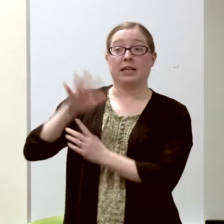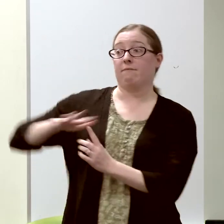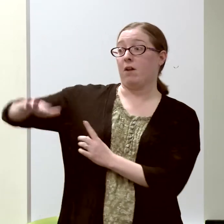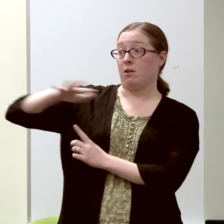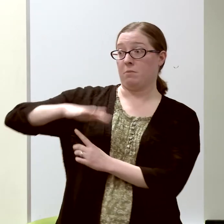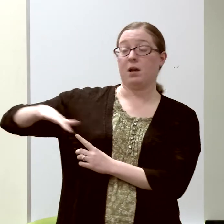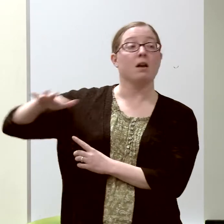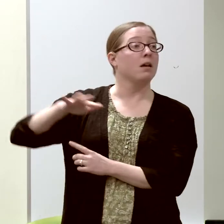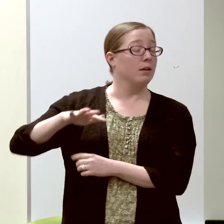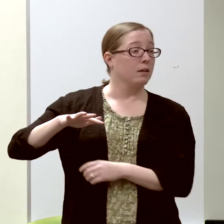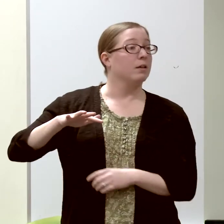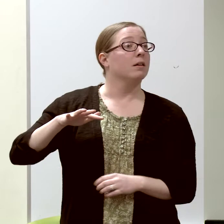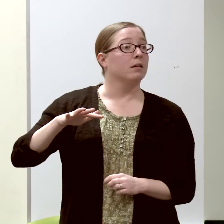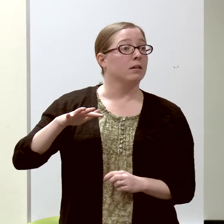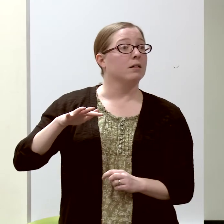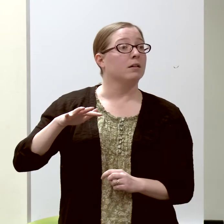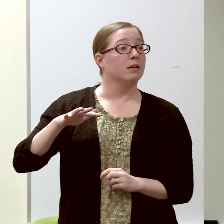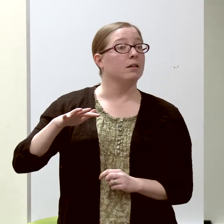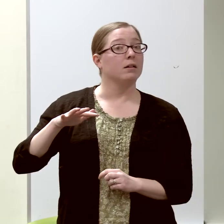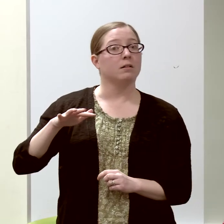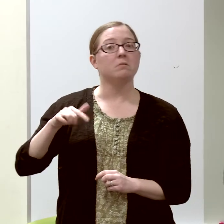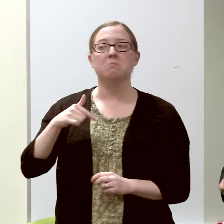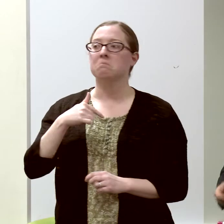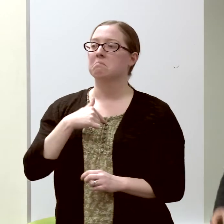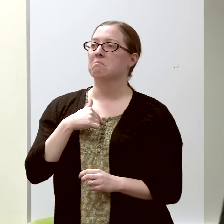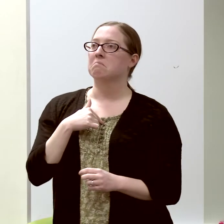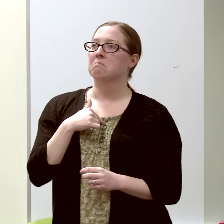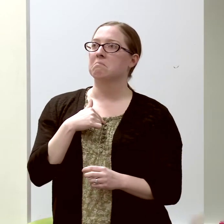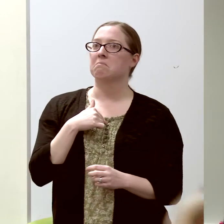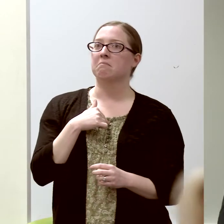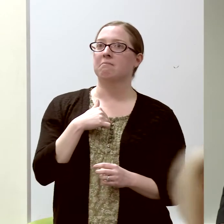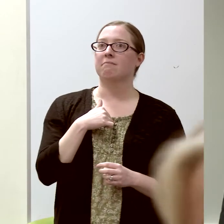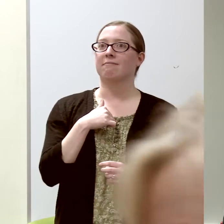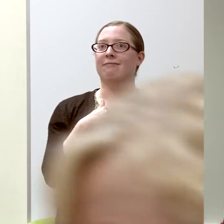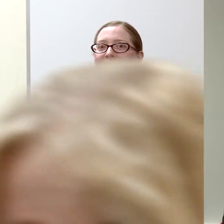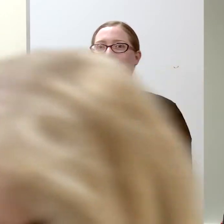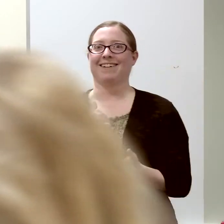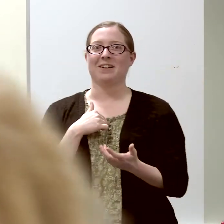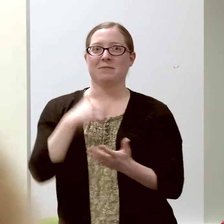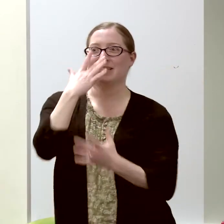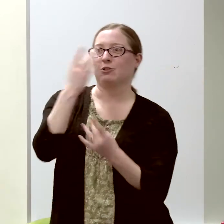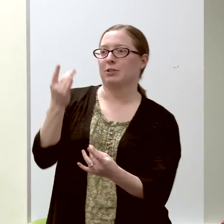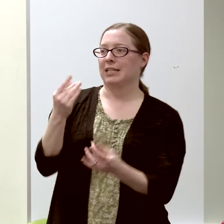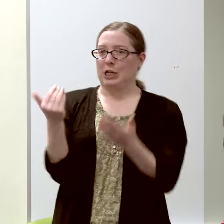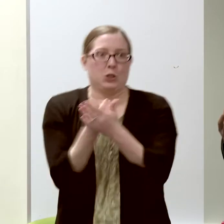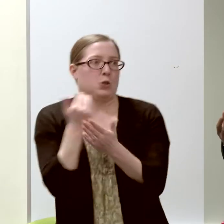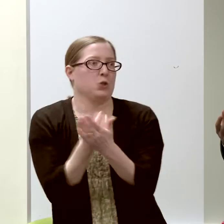I was, of course, very interested in new and shiny things,